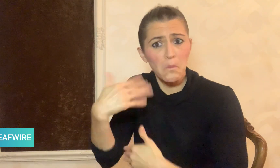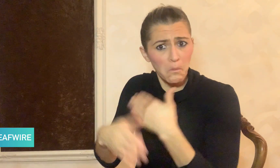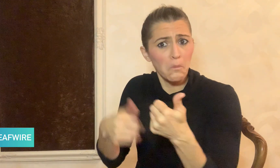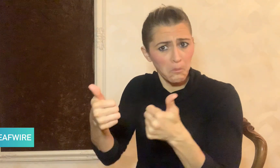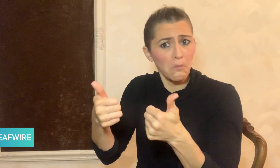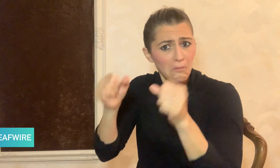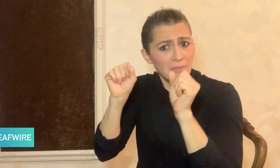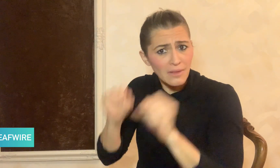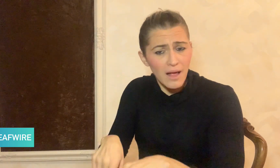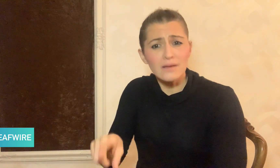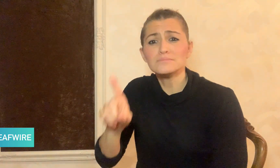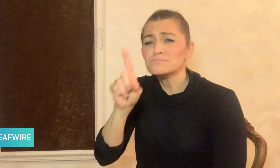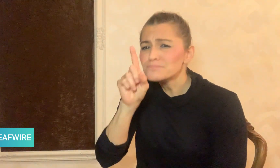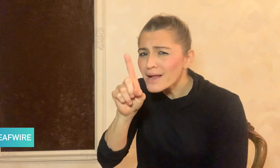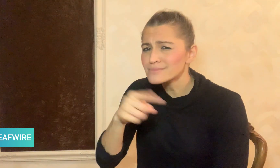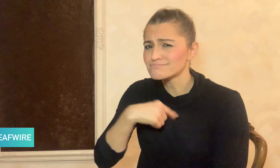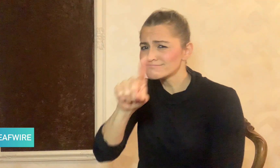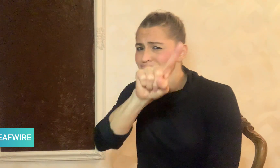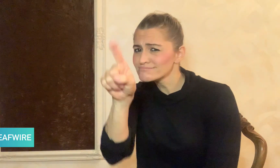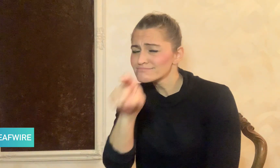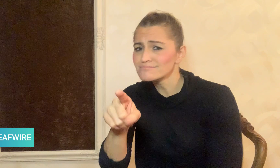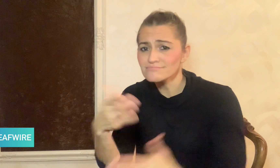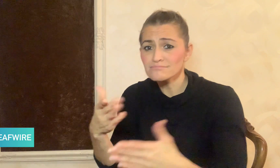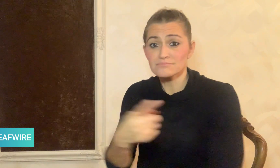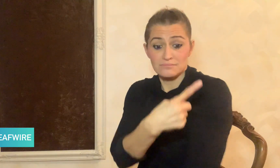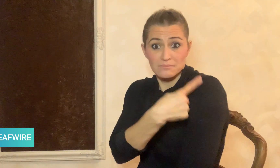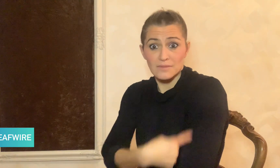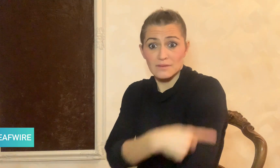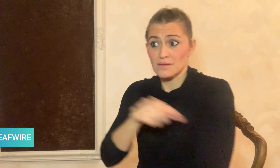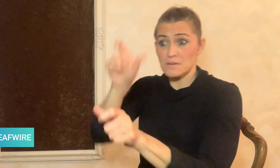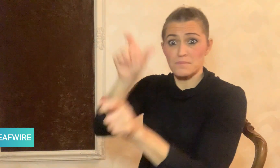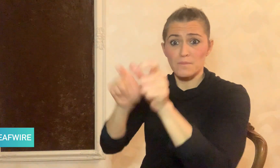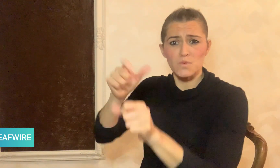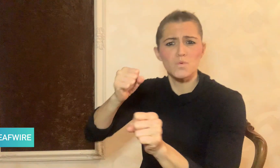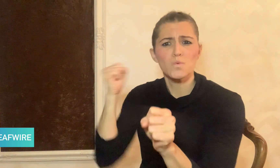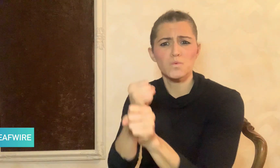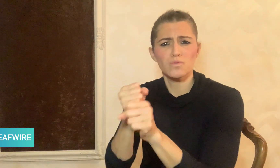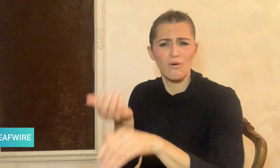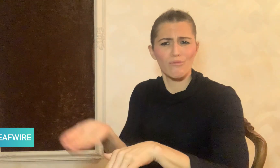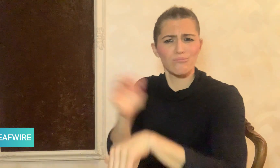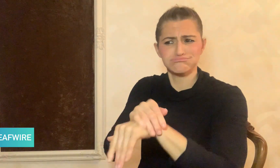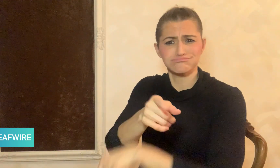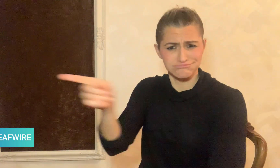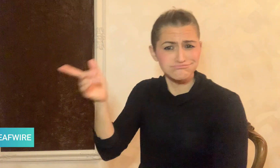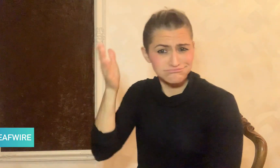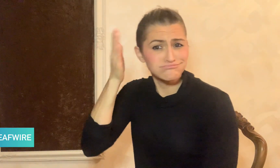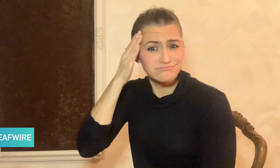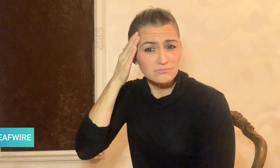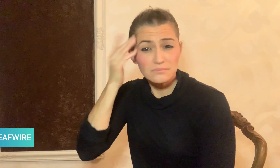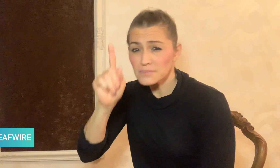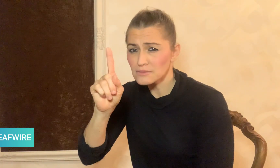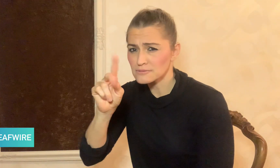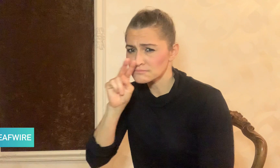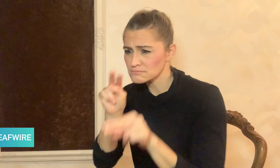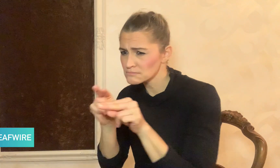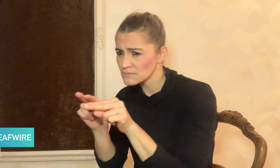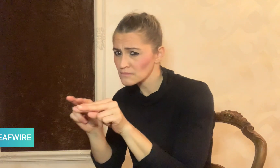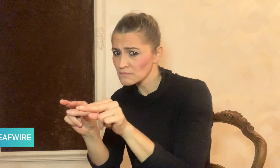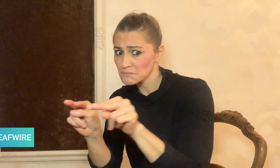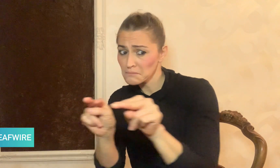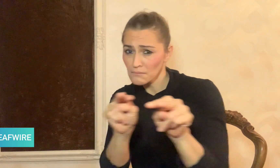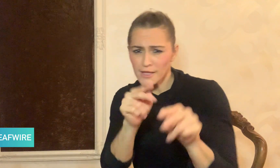effective, but are medical professionals taking into